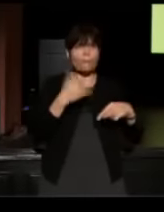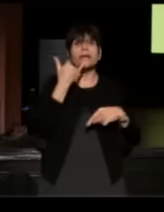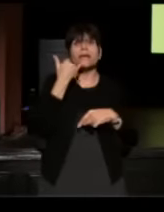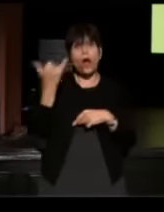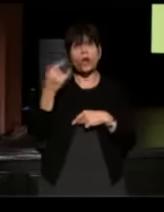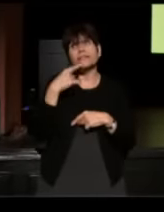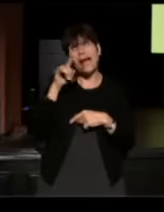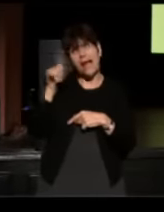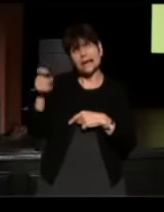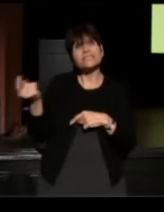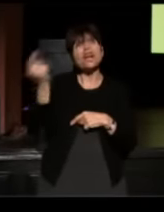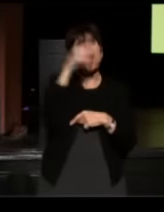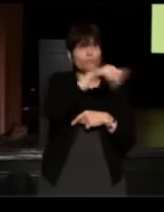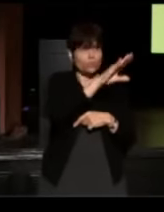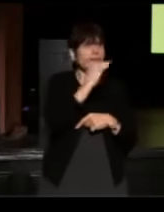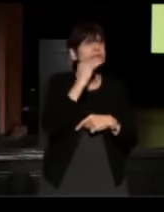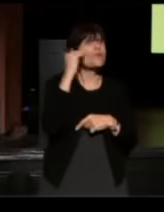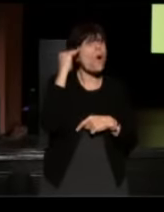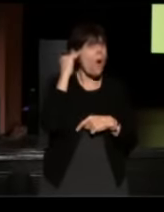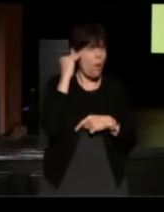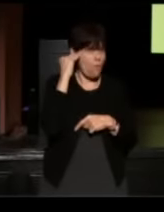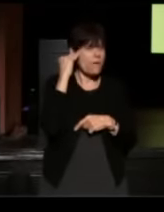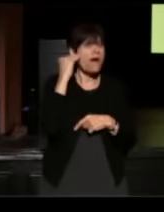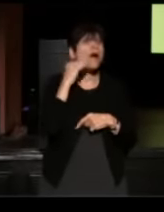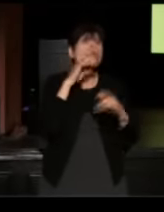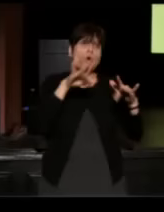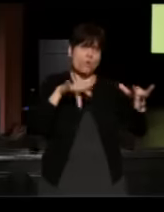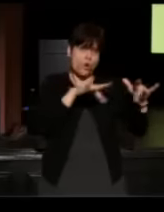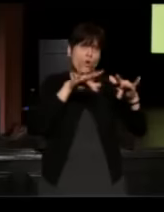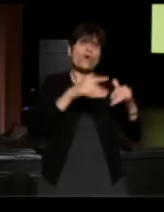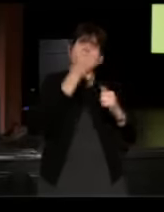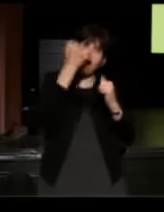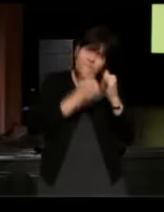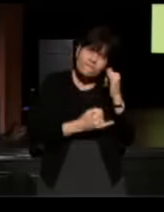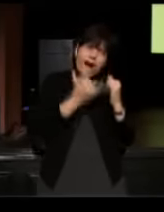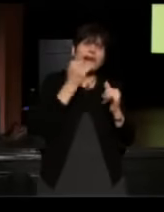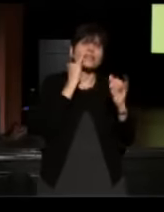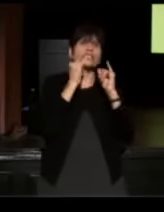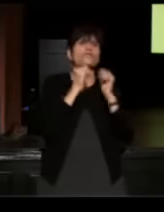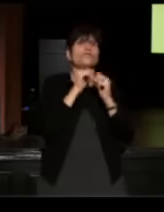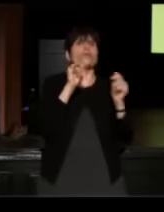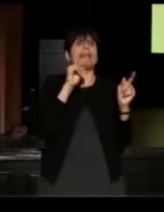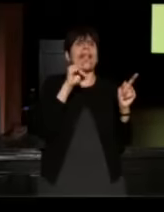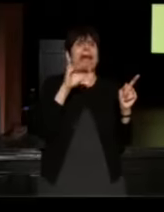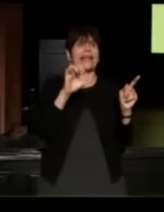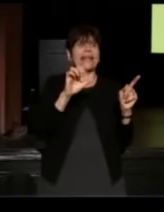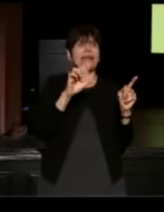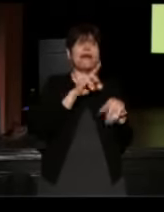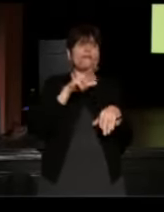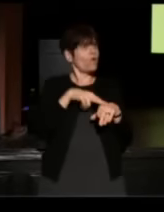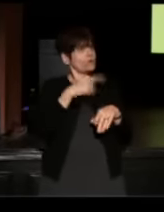if we would come to his home in Bayridge so he could record a final interview with Annie and of course, we said yes.